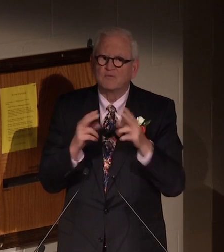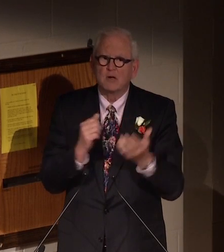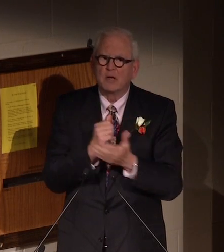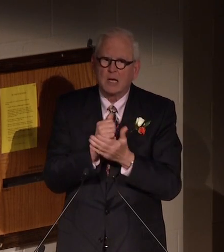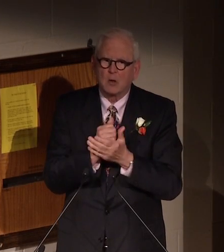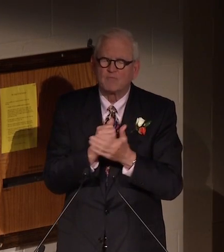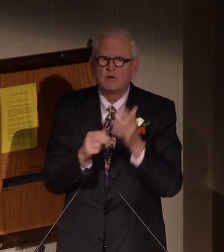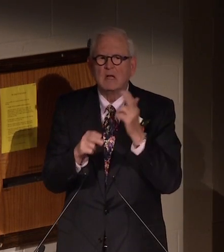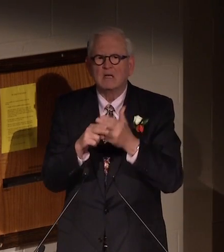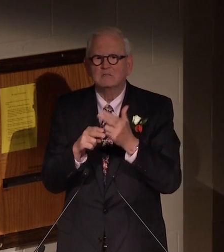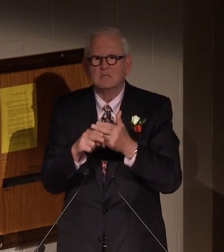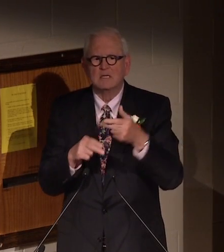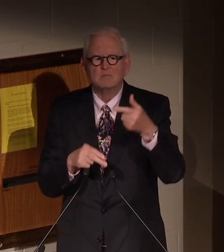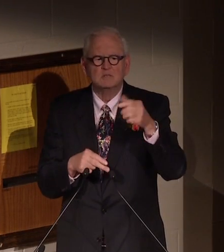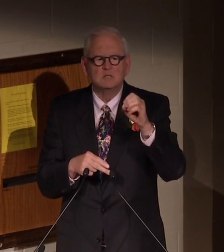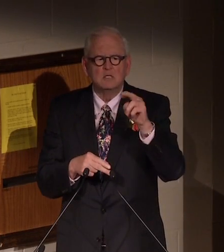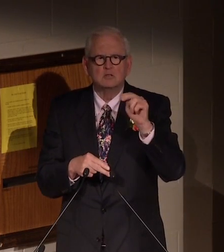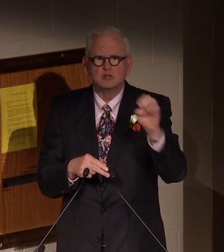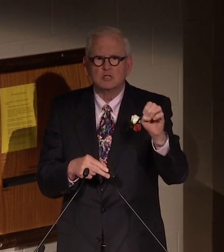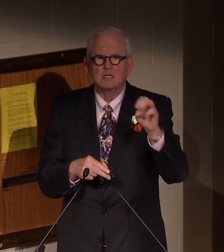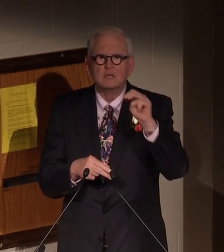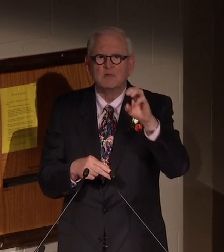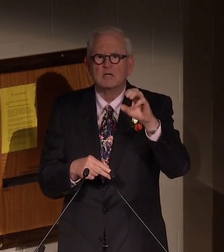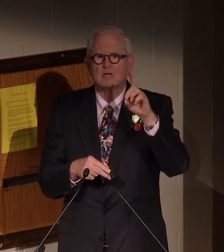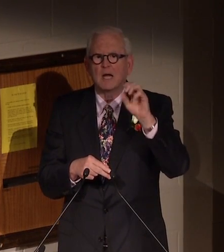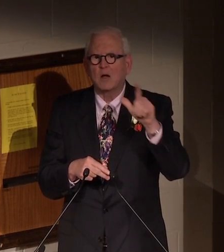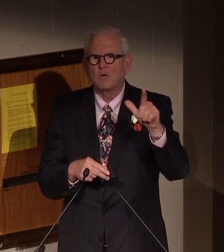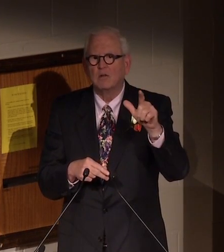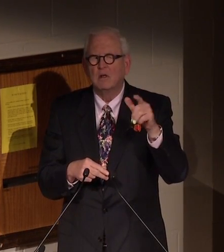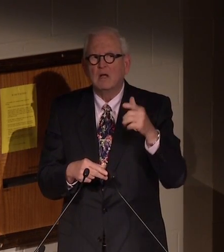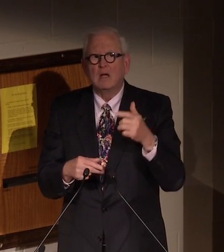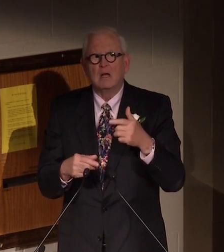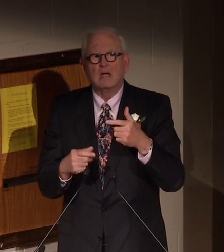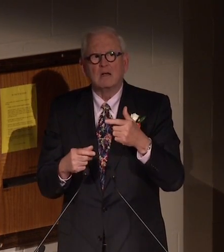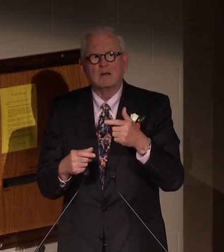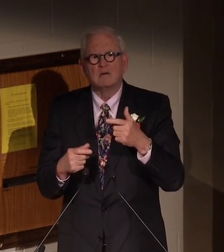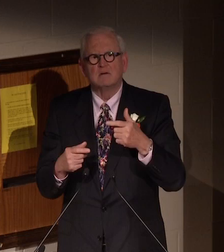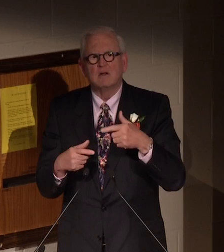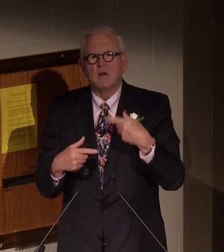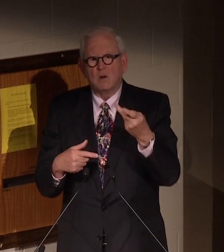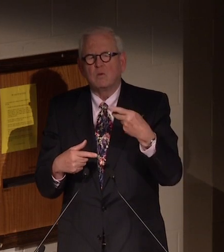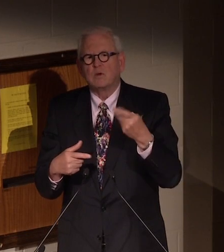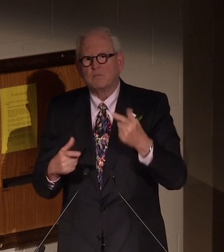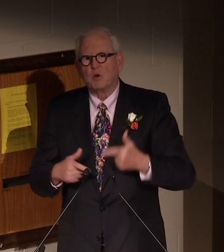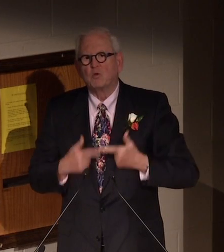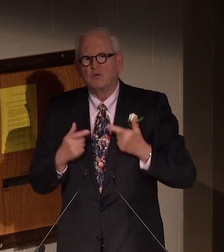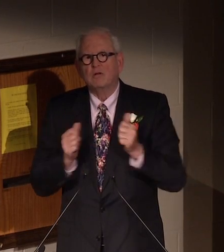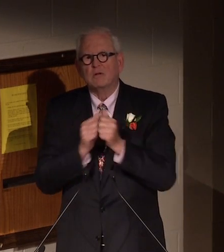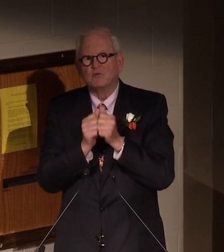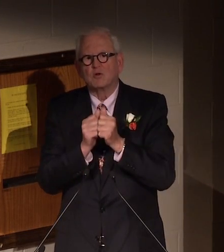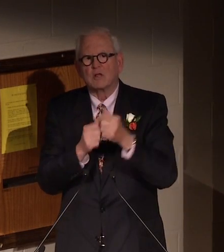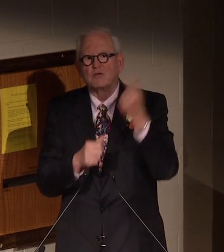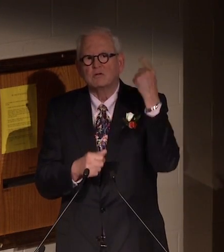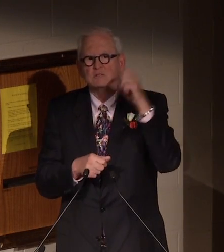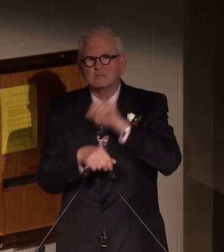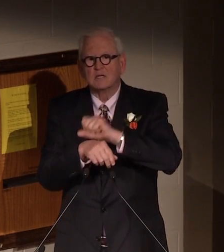many things that I didn't know, so he was extremely helpful. My friend's name is Gene mcdowell.